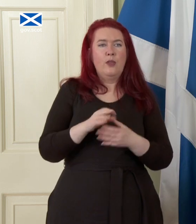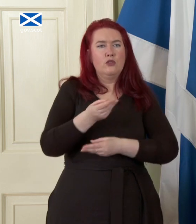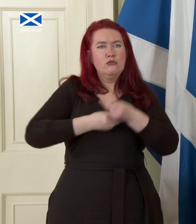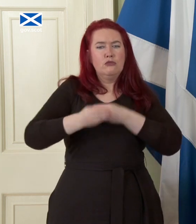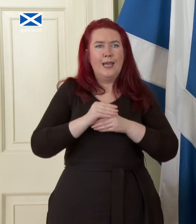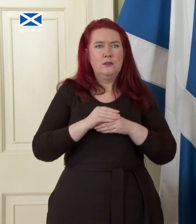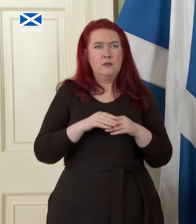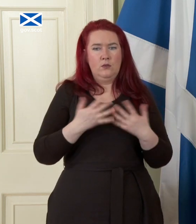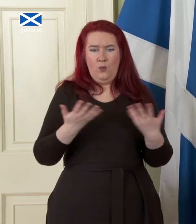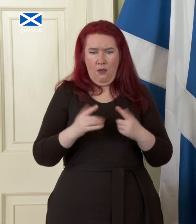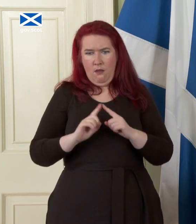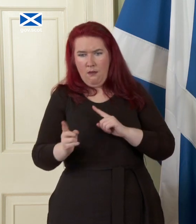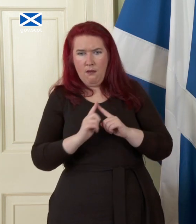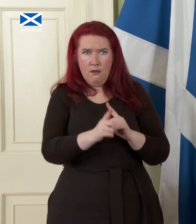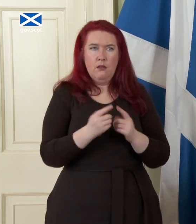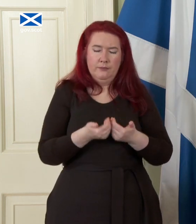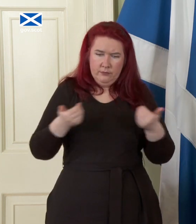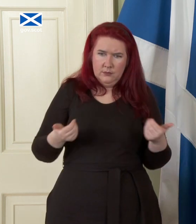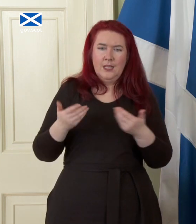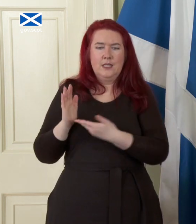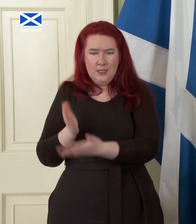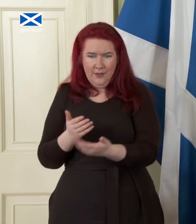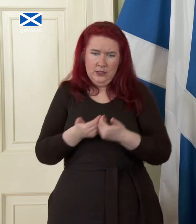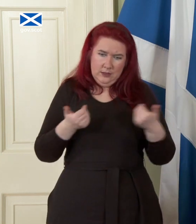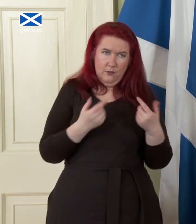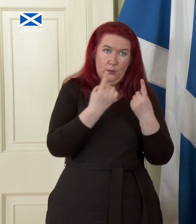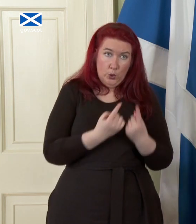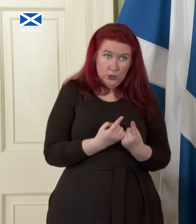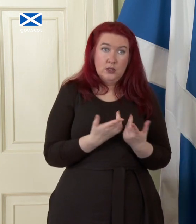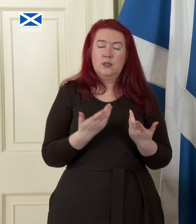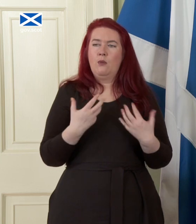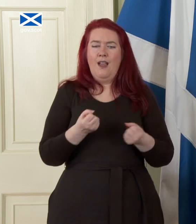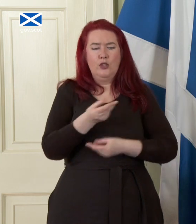services and goods distinction that I have talked about with goods we've got trading goods from